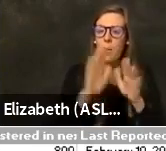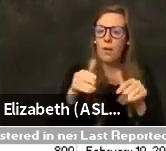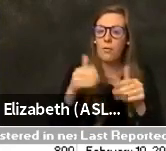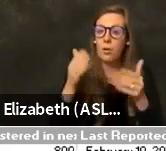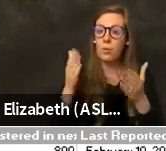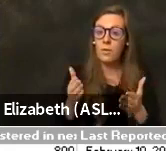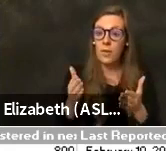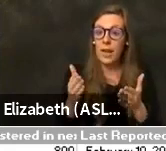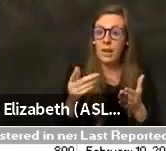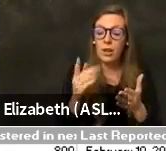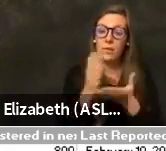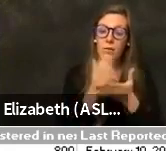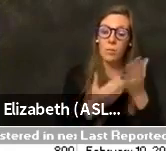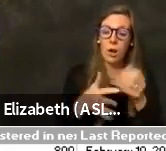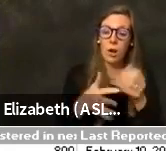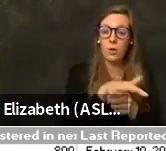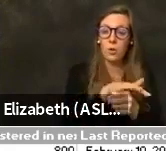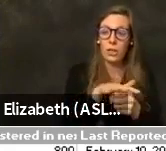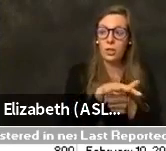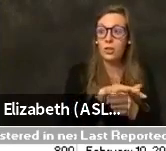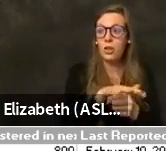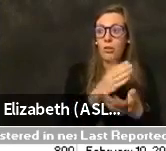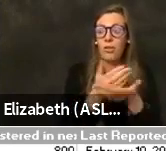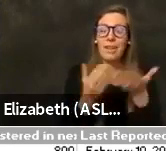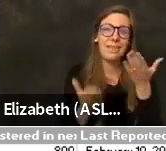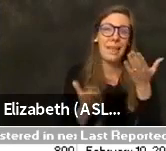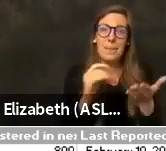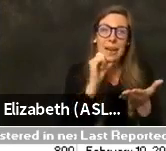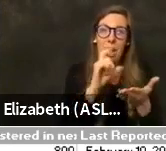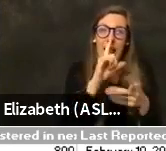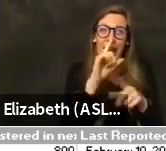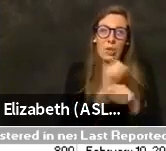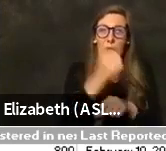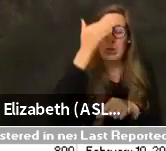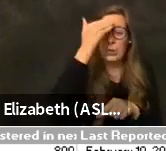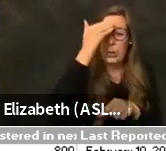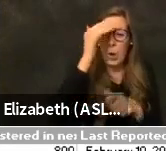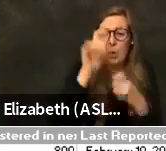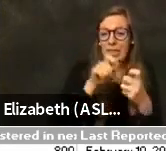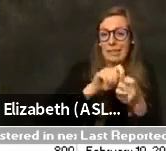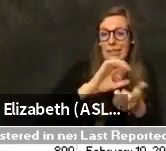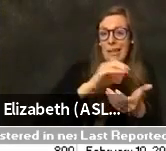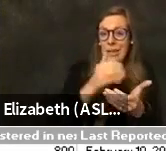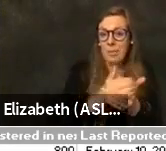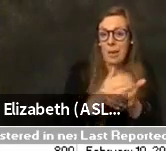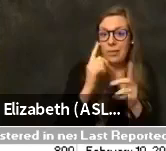of a regional entity, they may not actually know the exact amount that was allocated for them in our county.